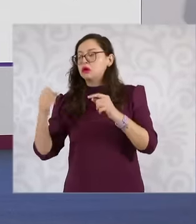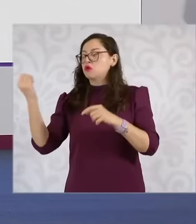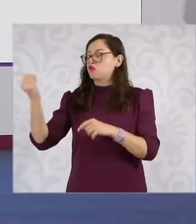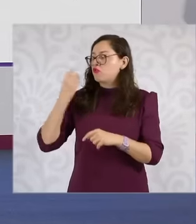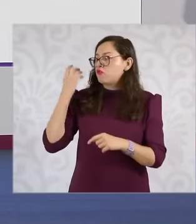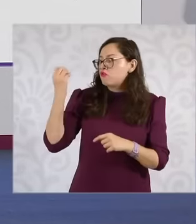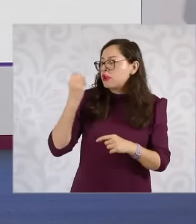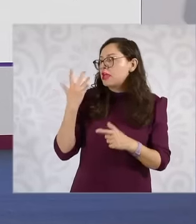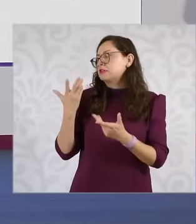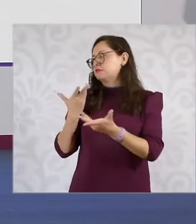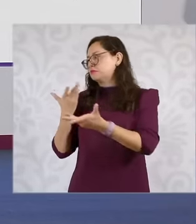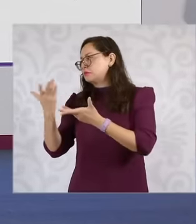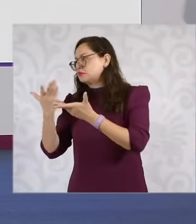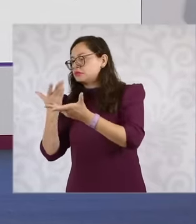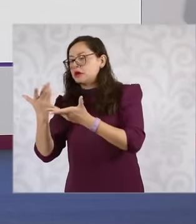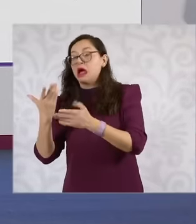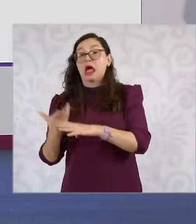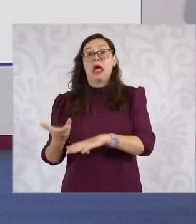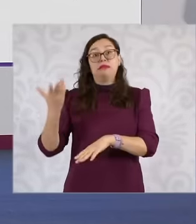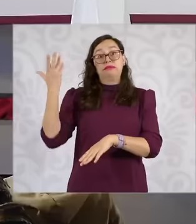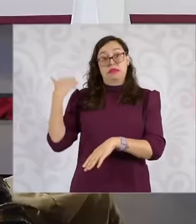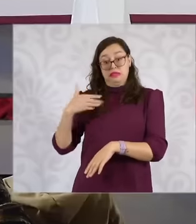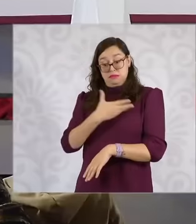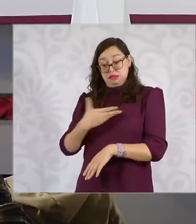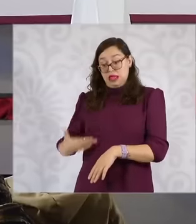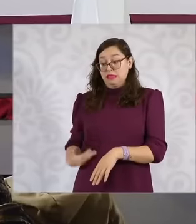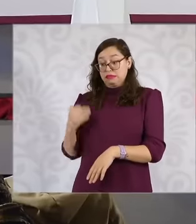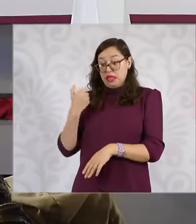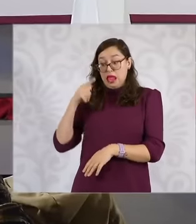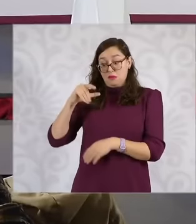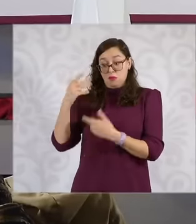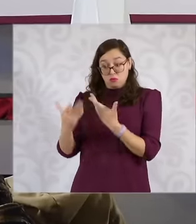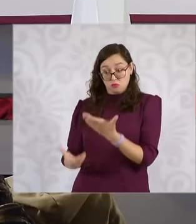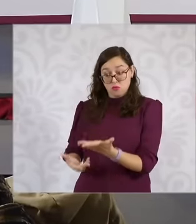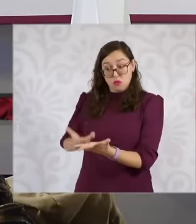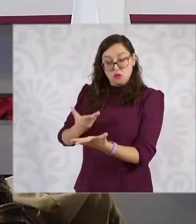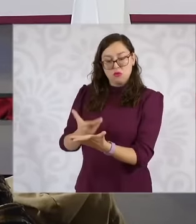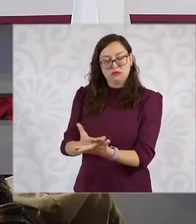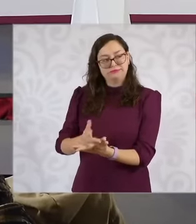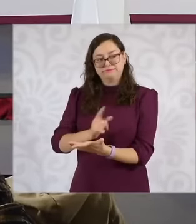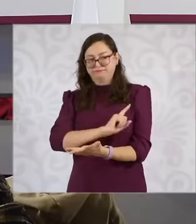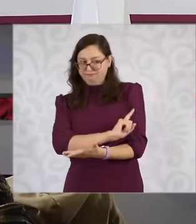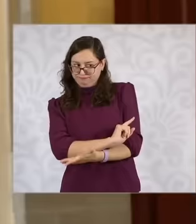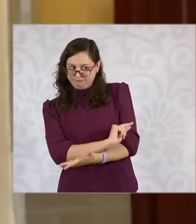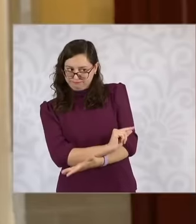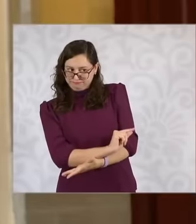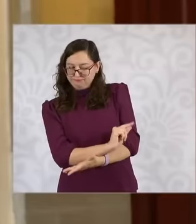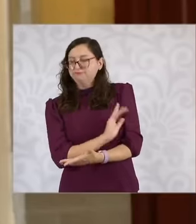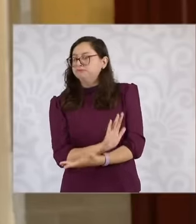transformations were made to the proposal, modifications were made to the original proposal that had been made.